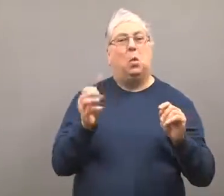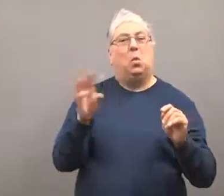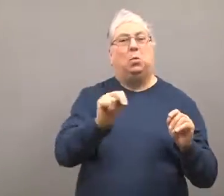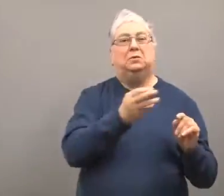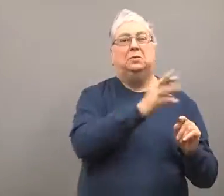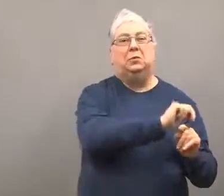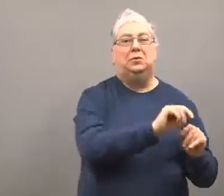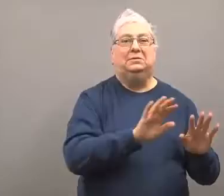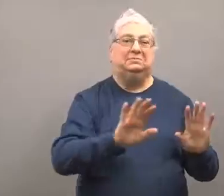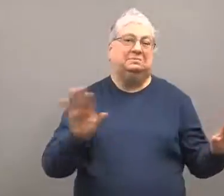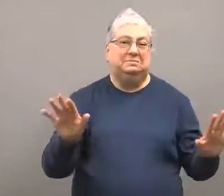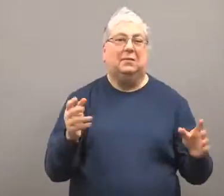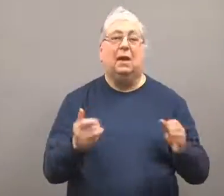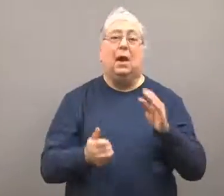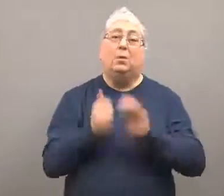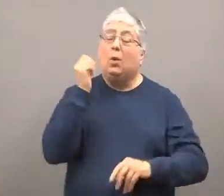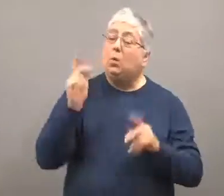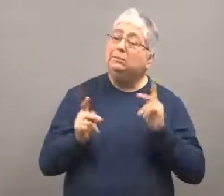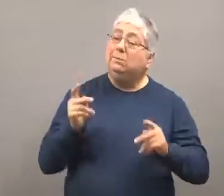Their affairs are governed separately.